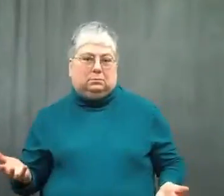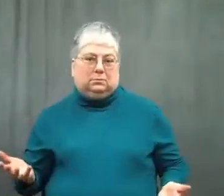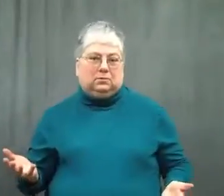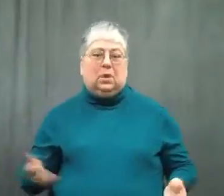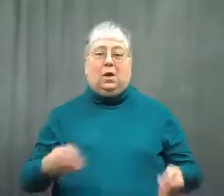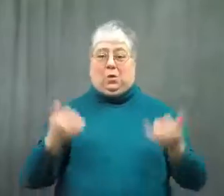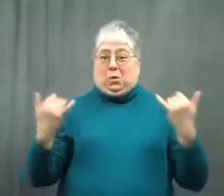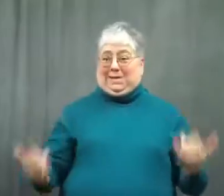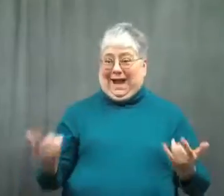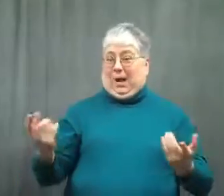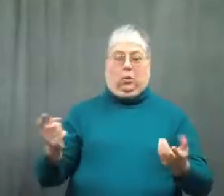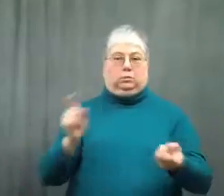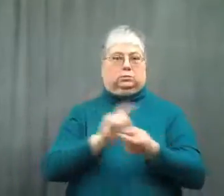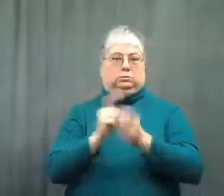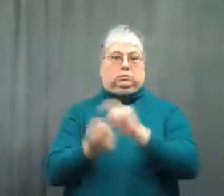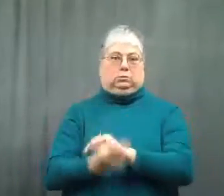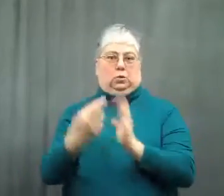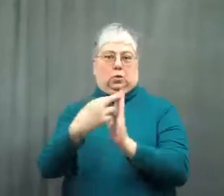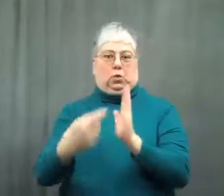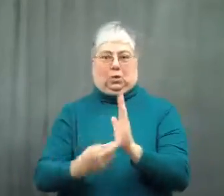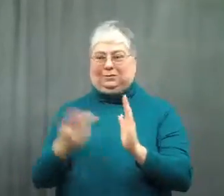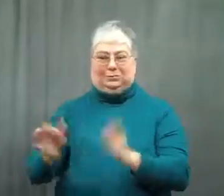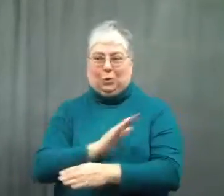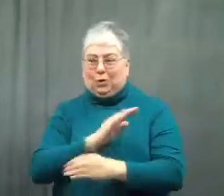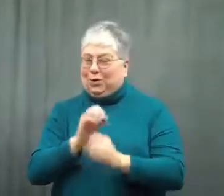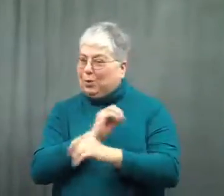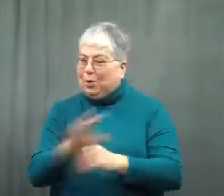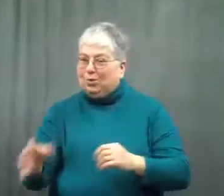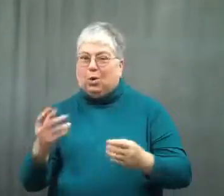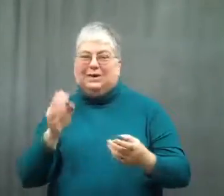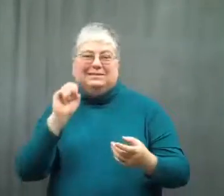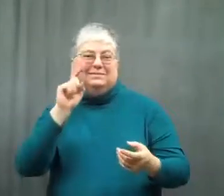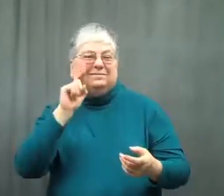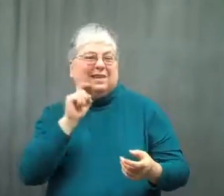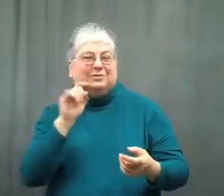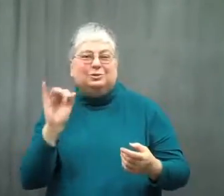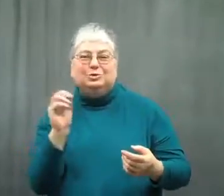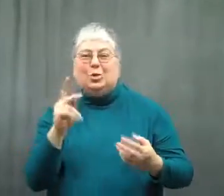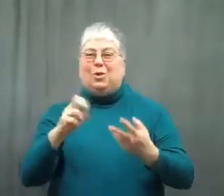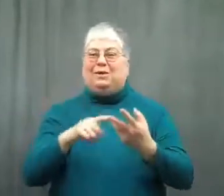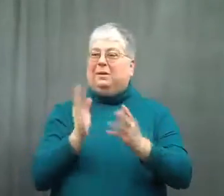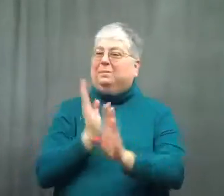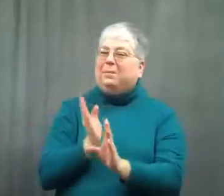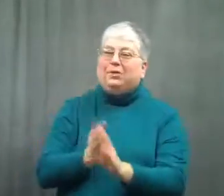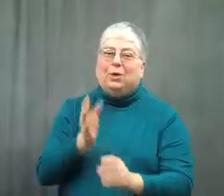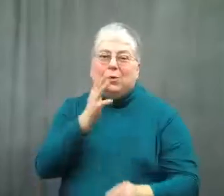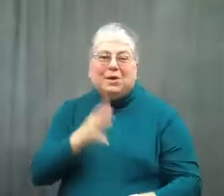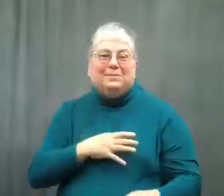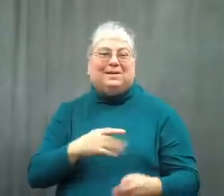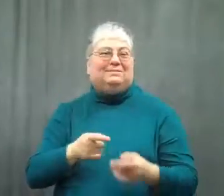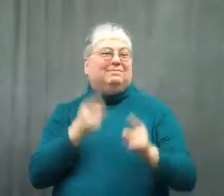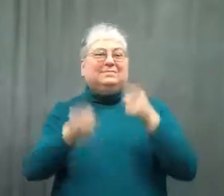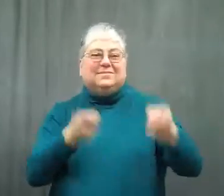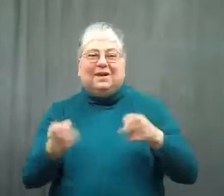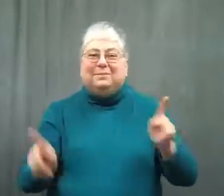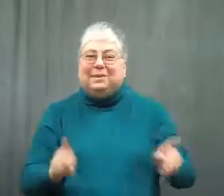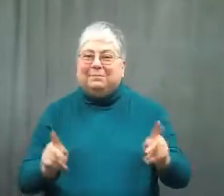Sexual jokes, harrassment of women and insulting language was no longer tolerated.